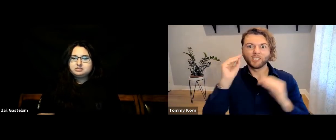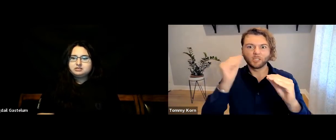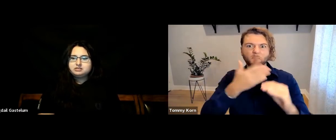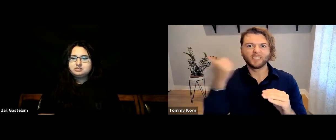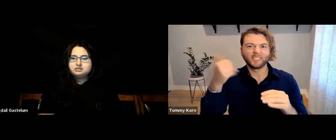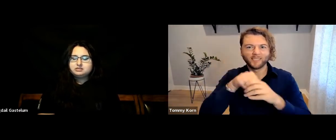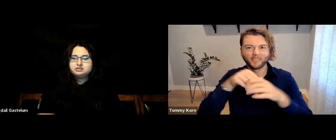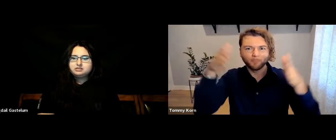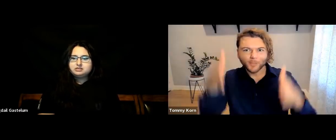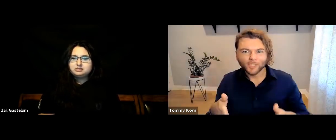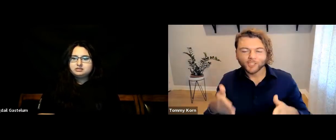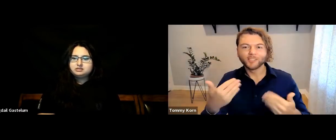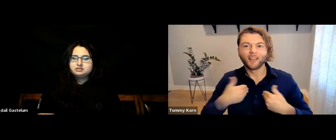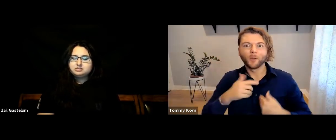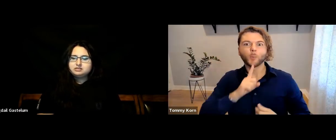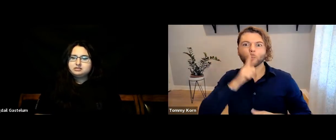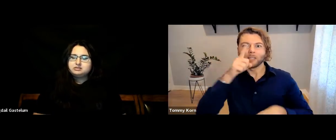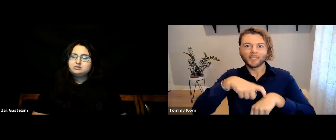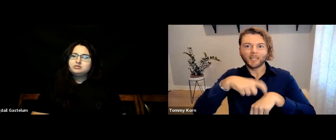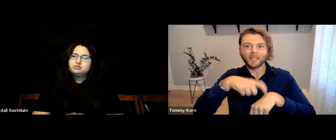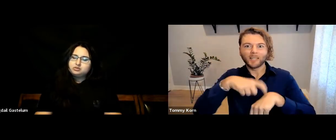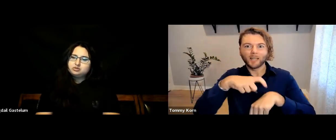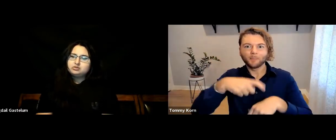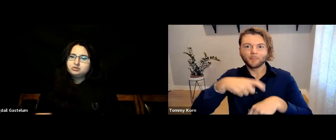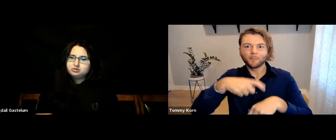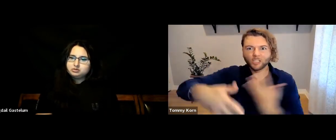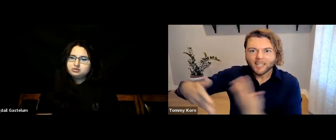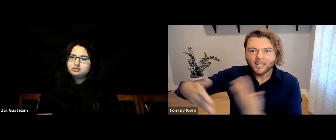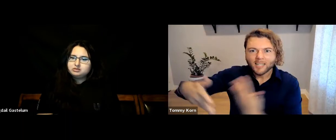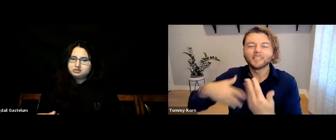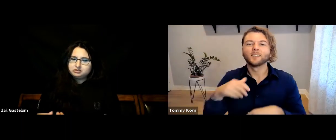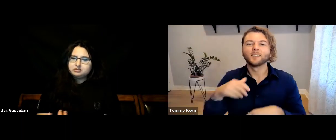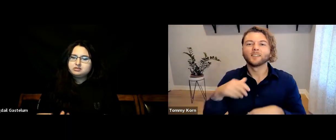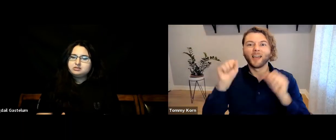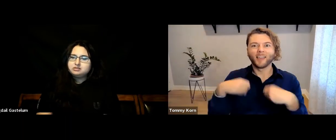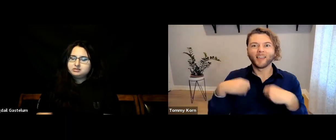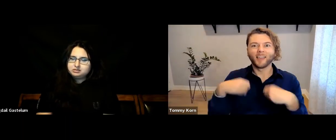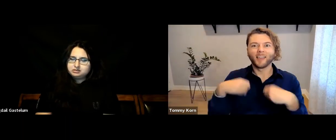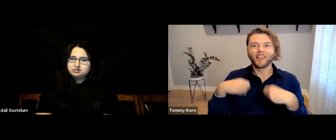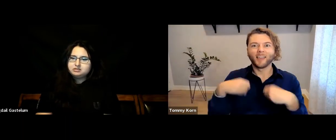The best modality to teach ASL is in person, where you can practice and be hands-on.